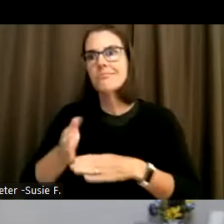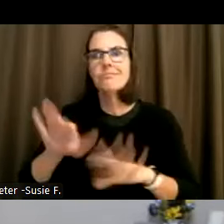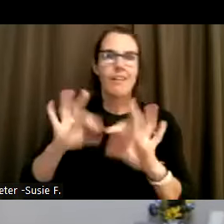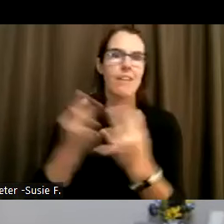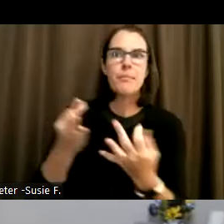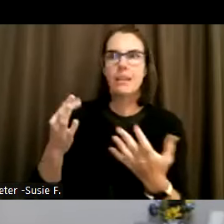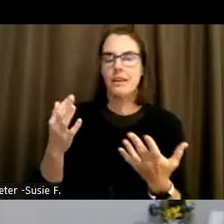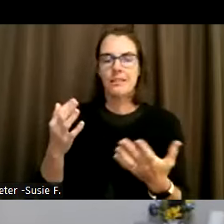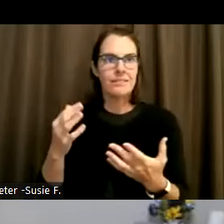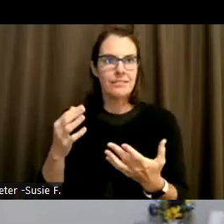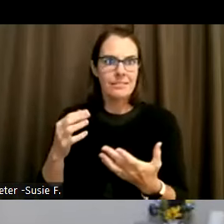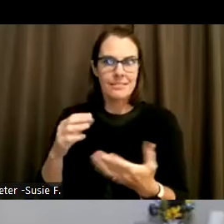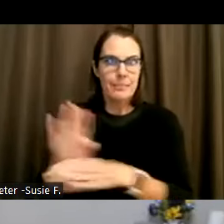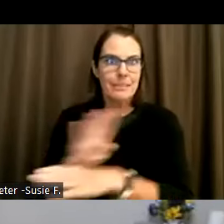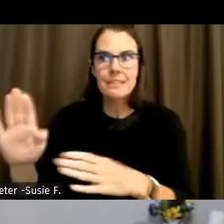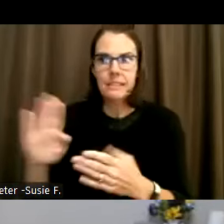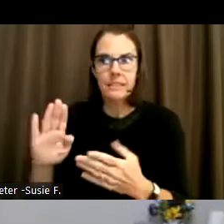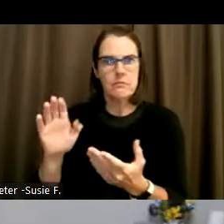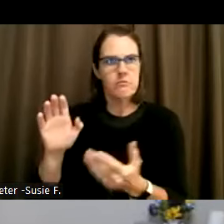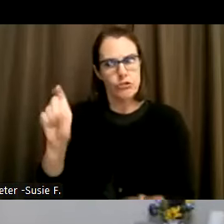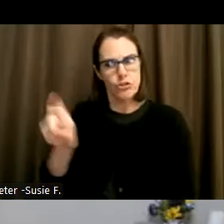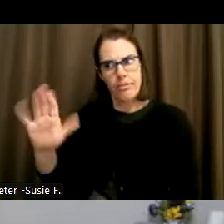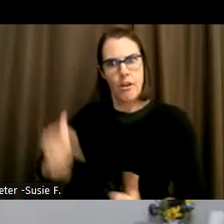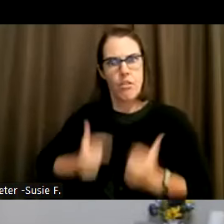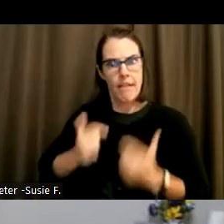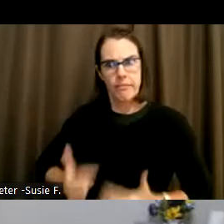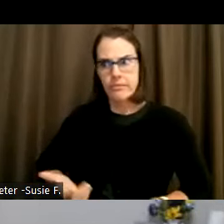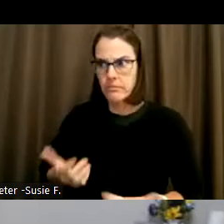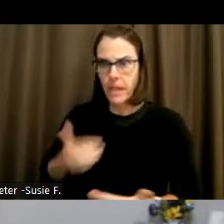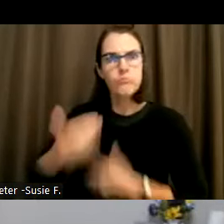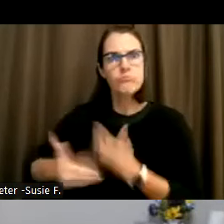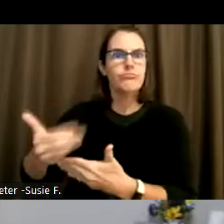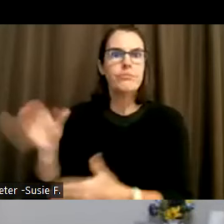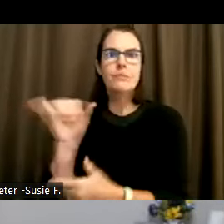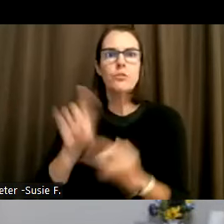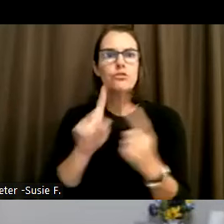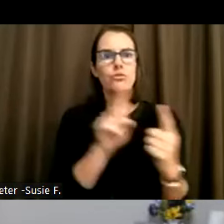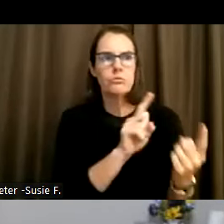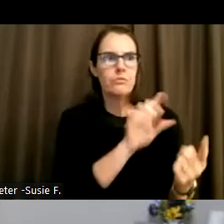anybody else lives their lives with with accommodations made and and the ADA was